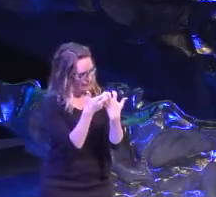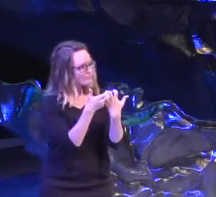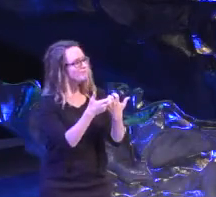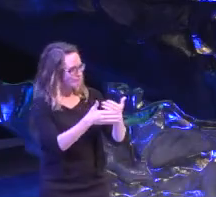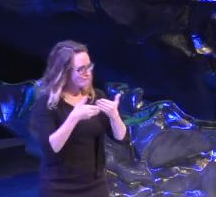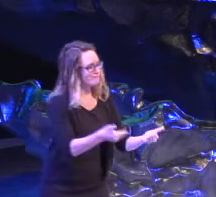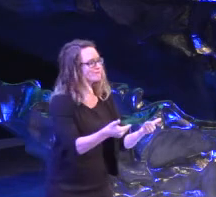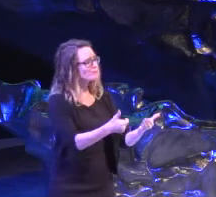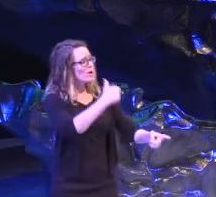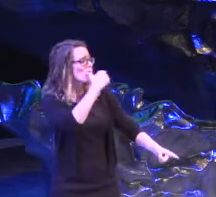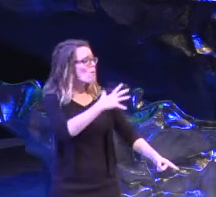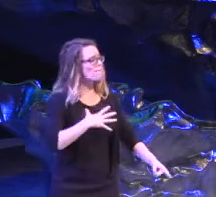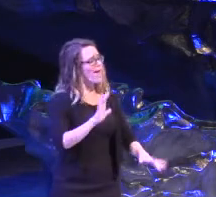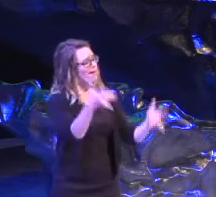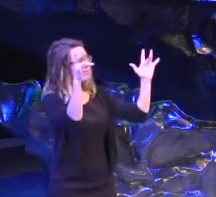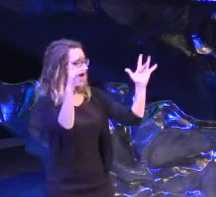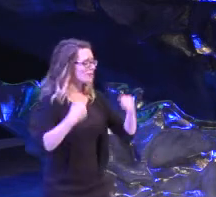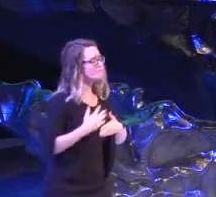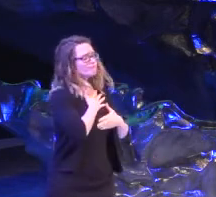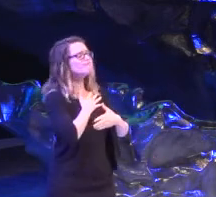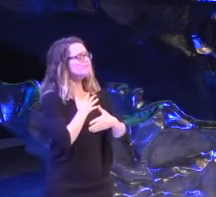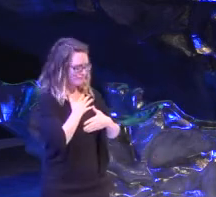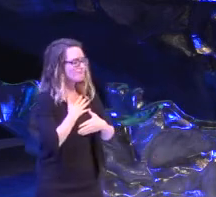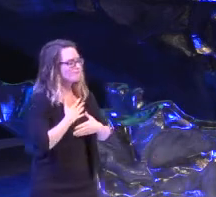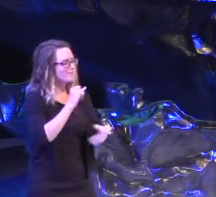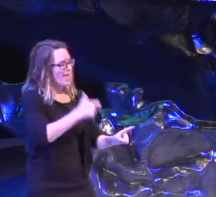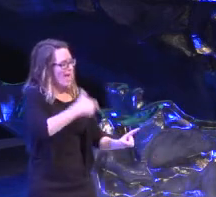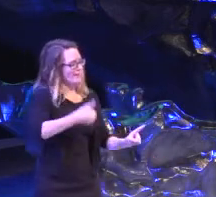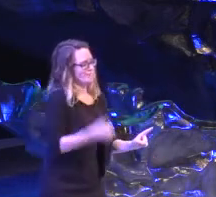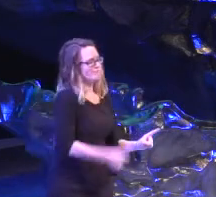Woman of light, yes sir, I will make it